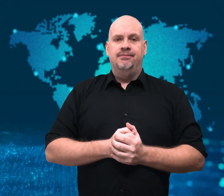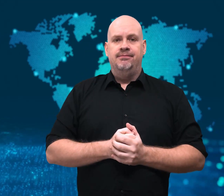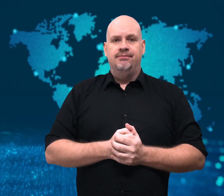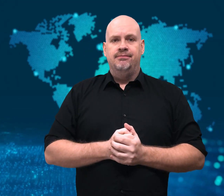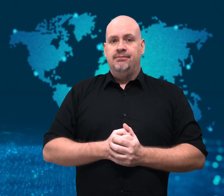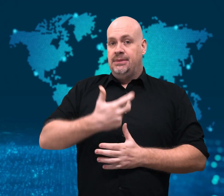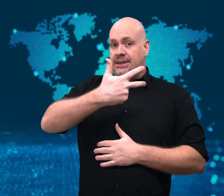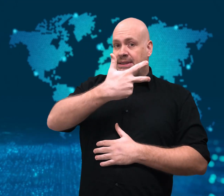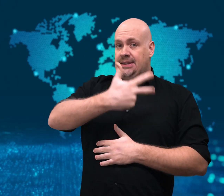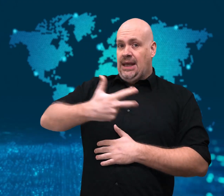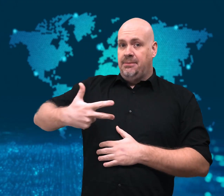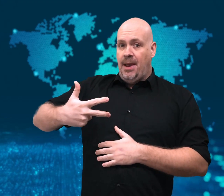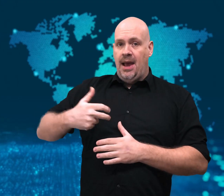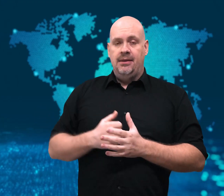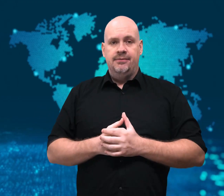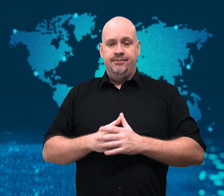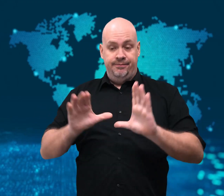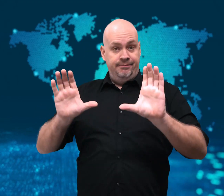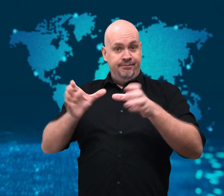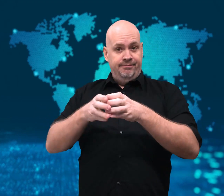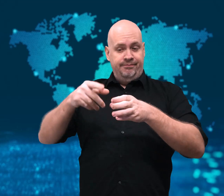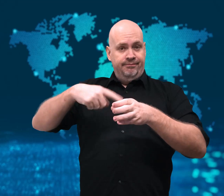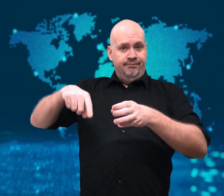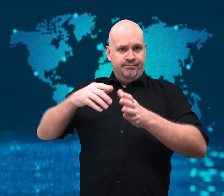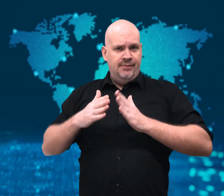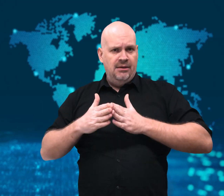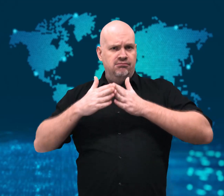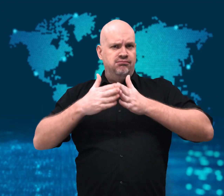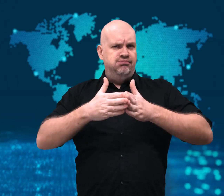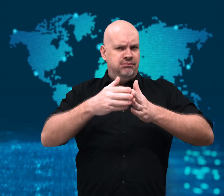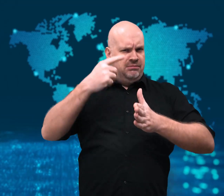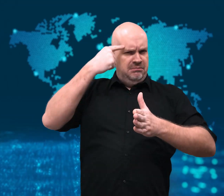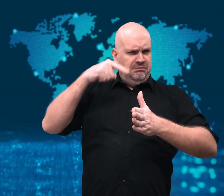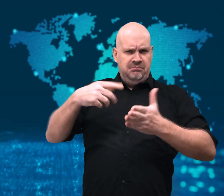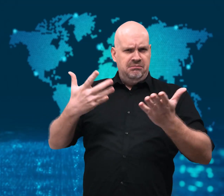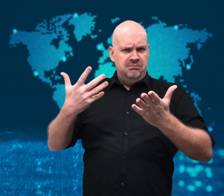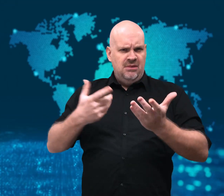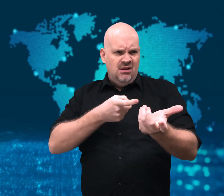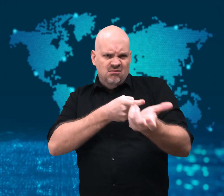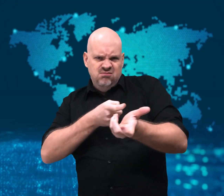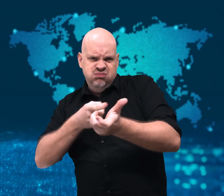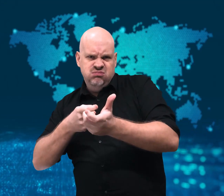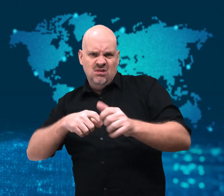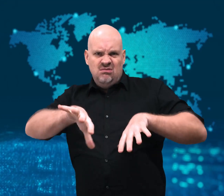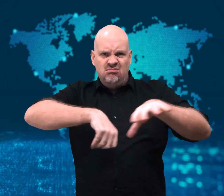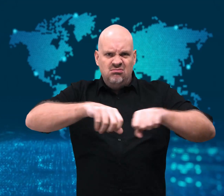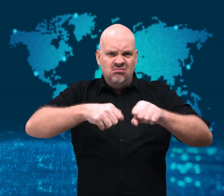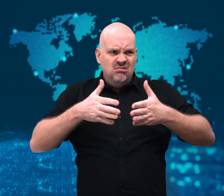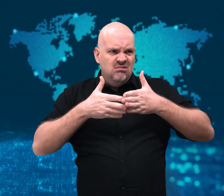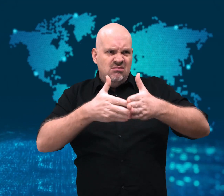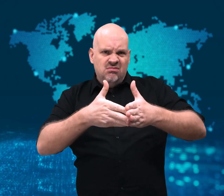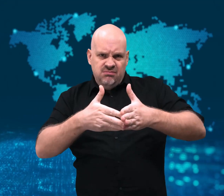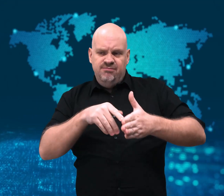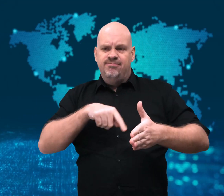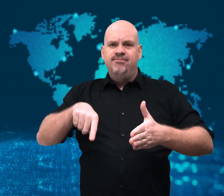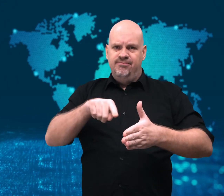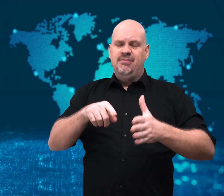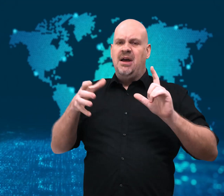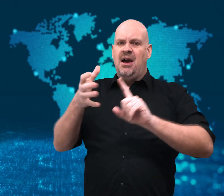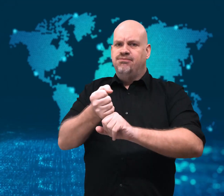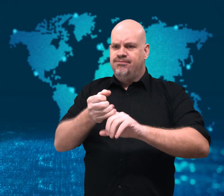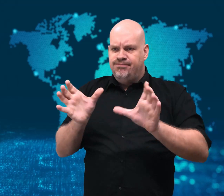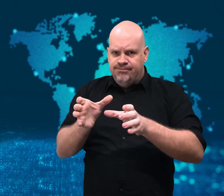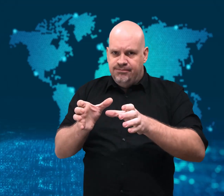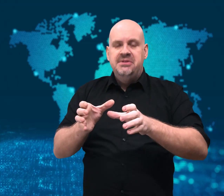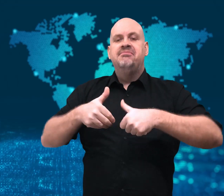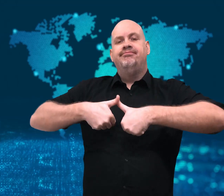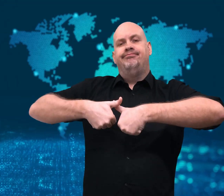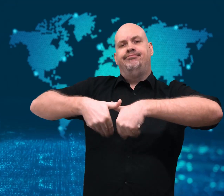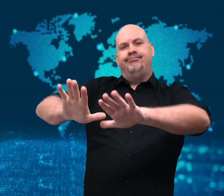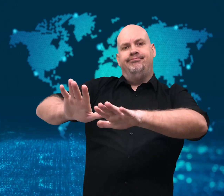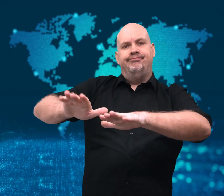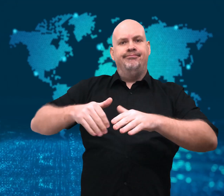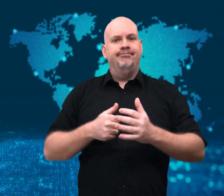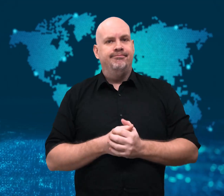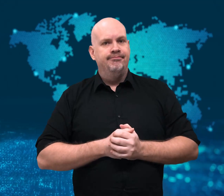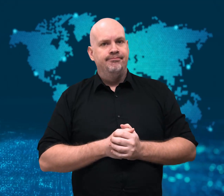Suspected pirates released.